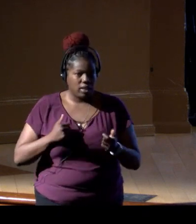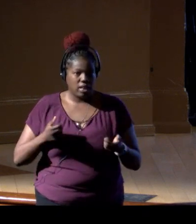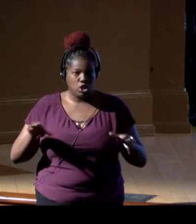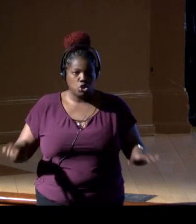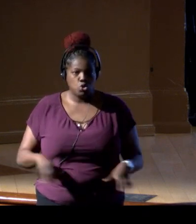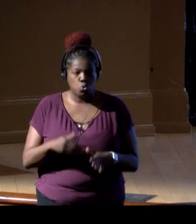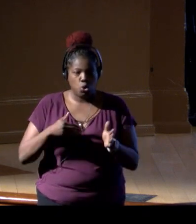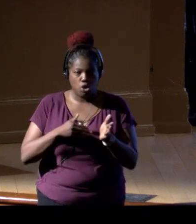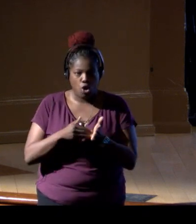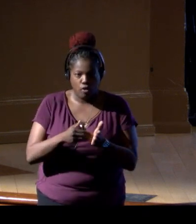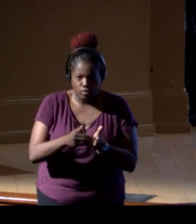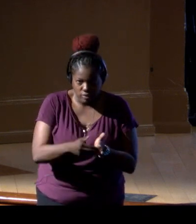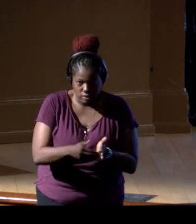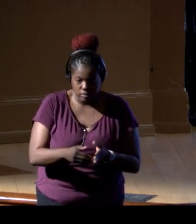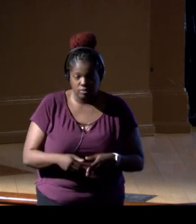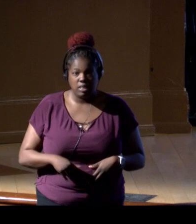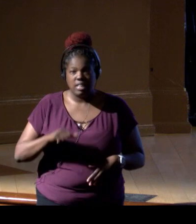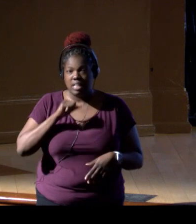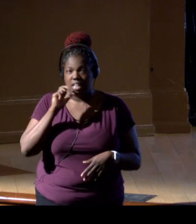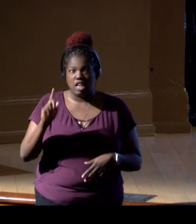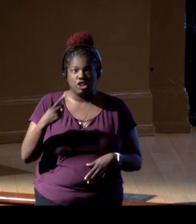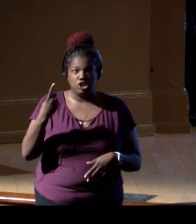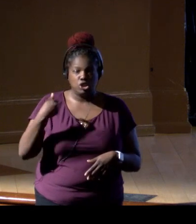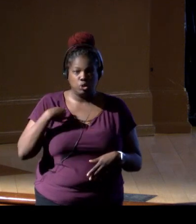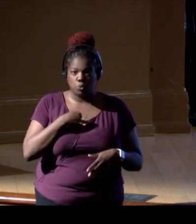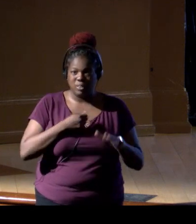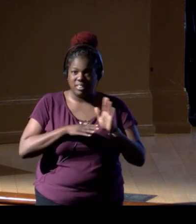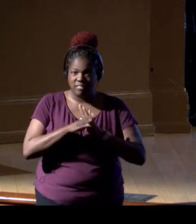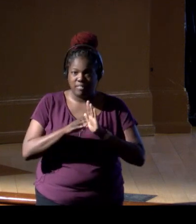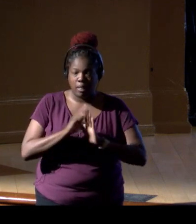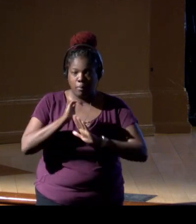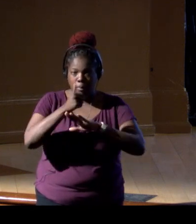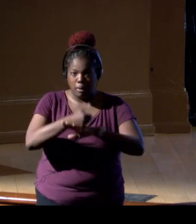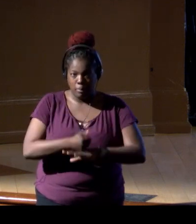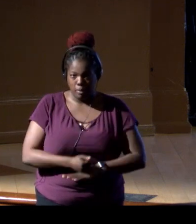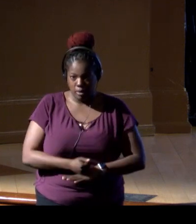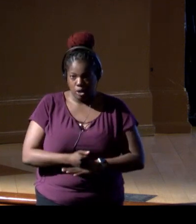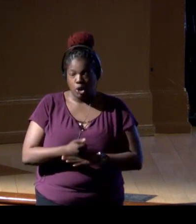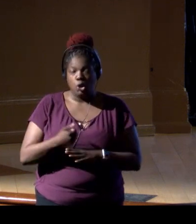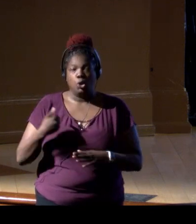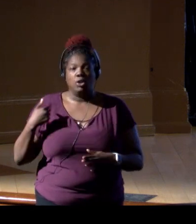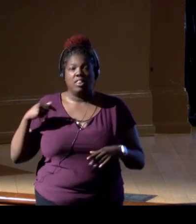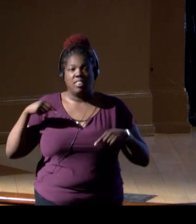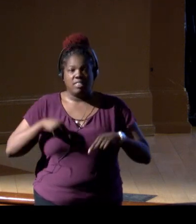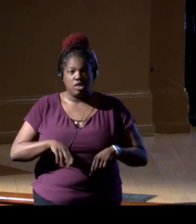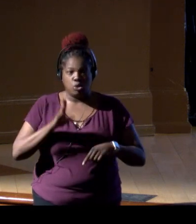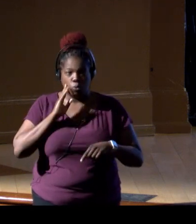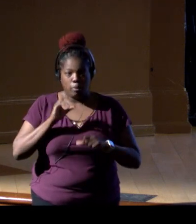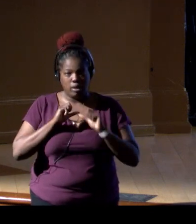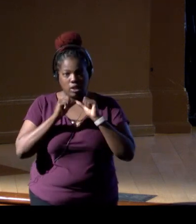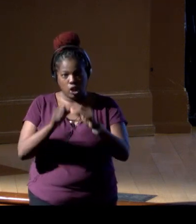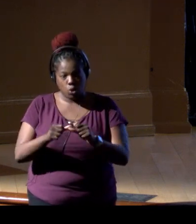and continuing basis, not just as we develop implementation, we're done. This is going to be an ongoing process,